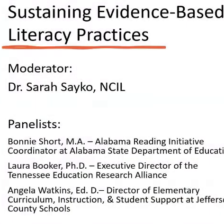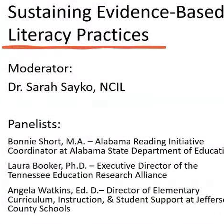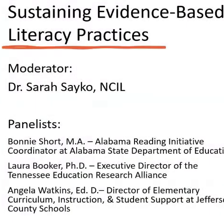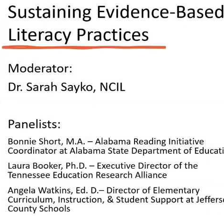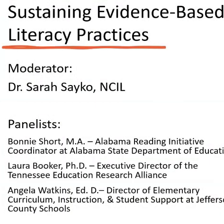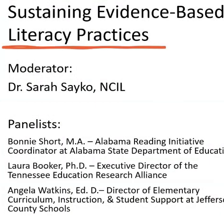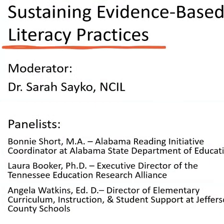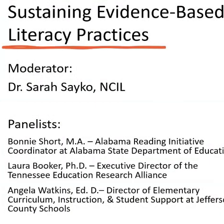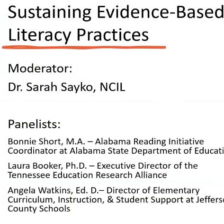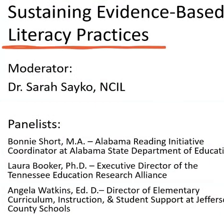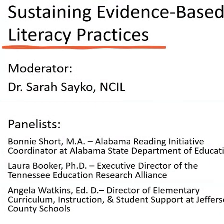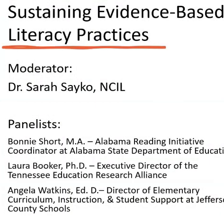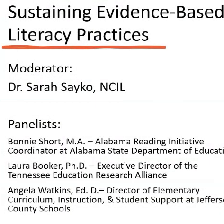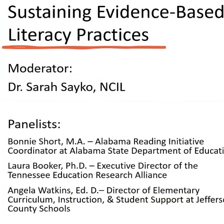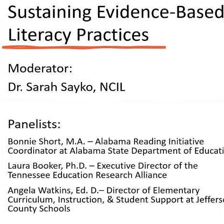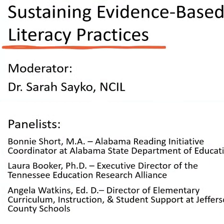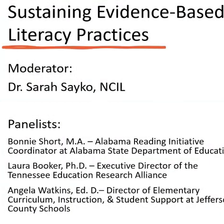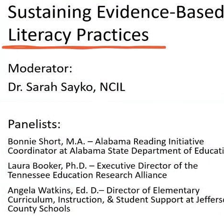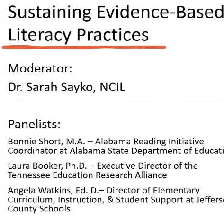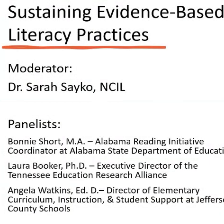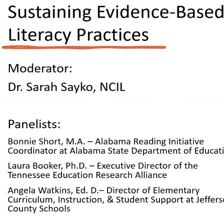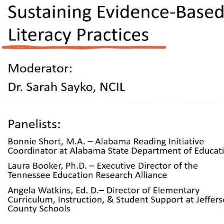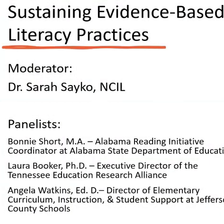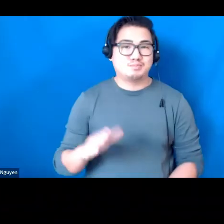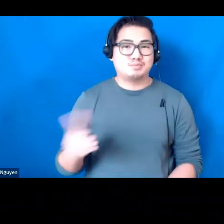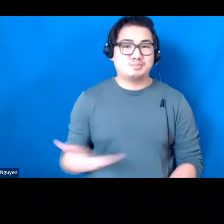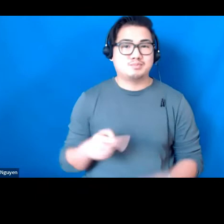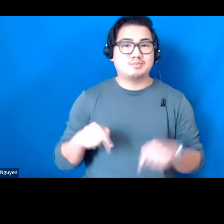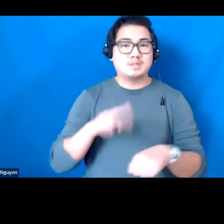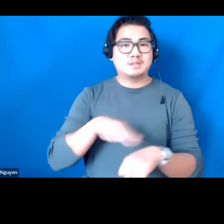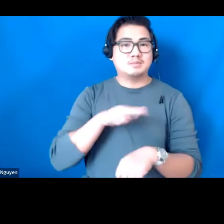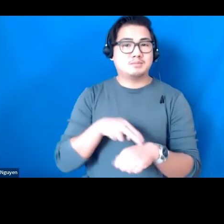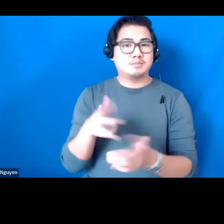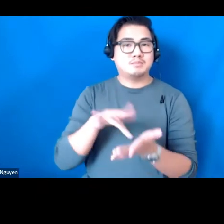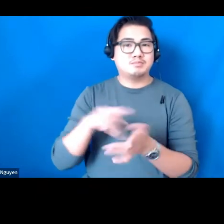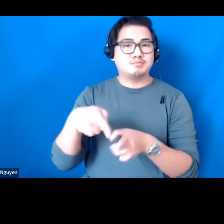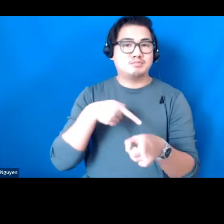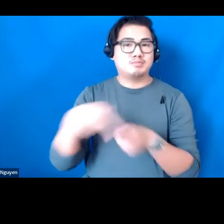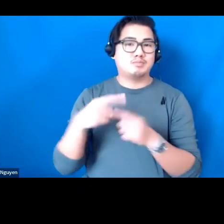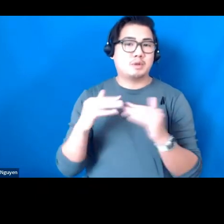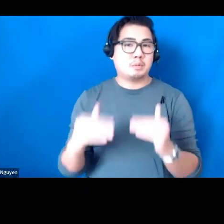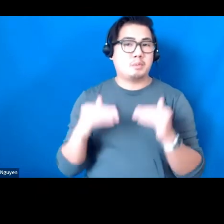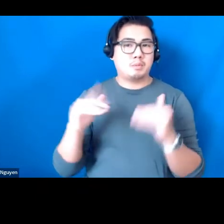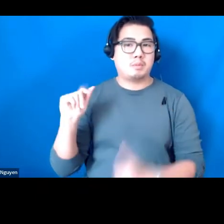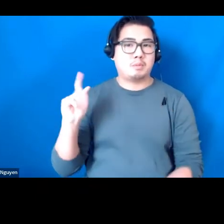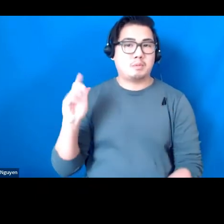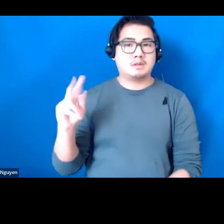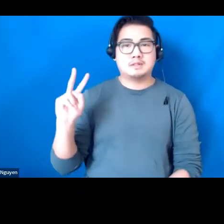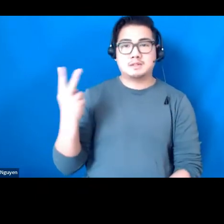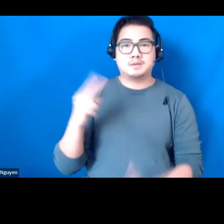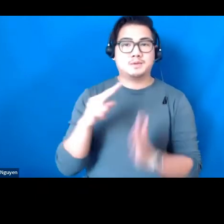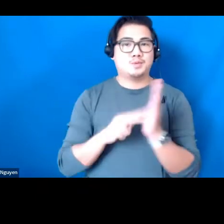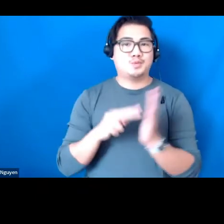Welcome to the National Center on Improving Literacy second Reading the Room discussion.